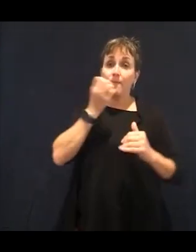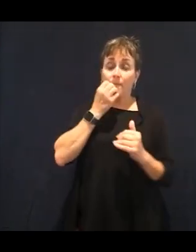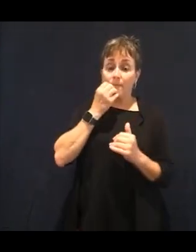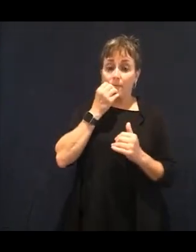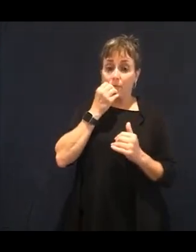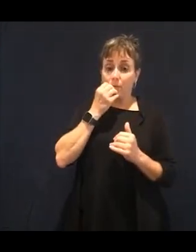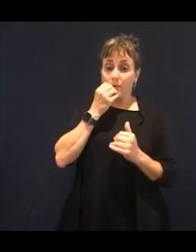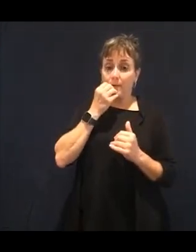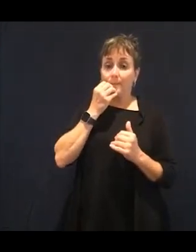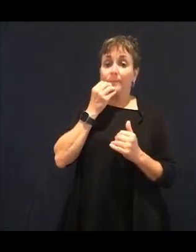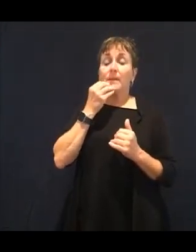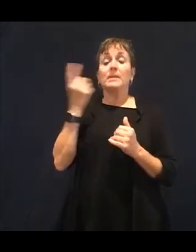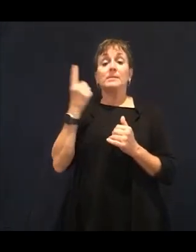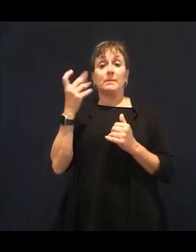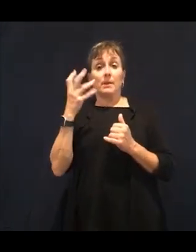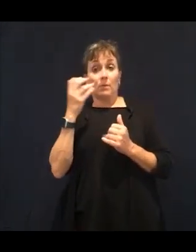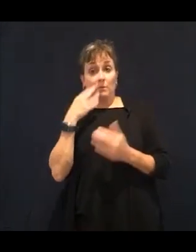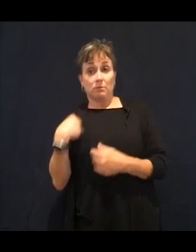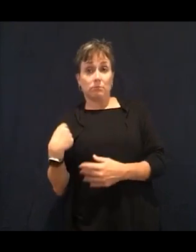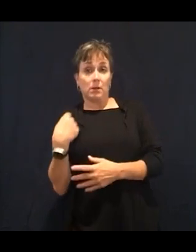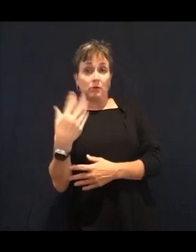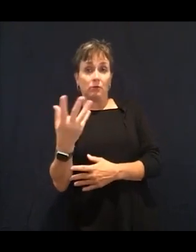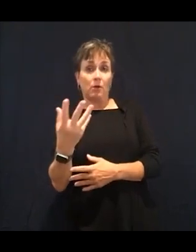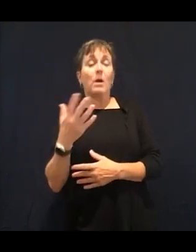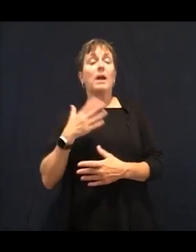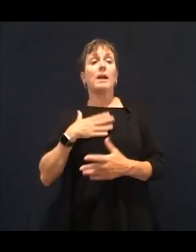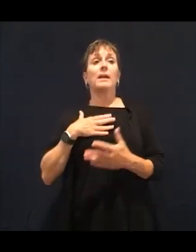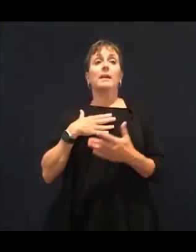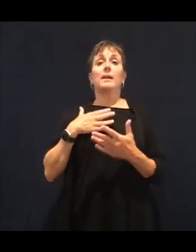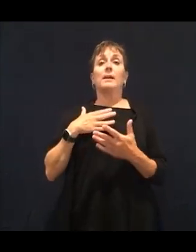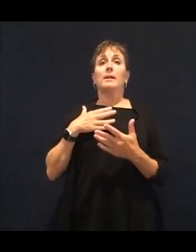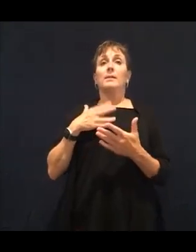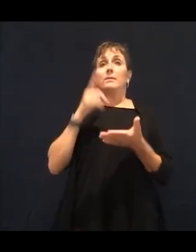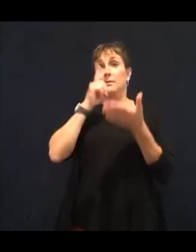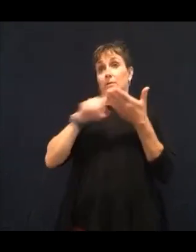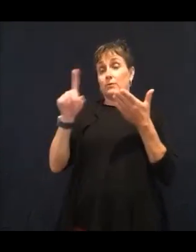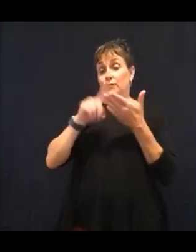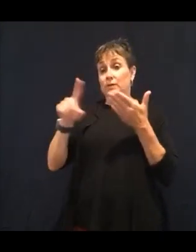where I've been using in our own family